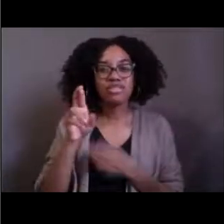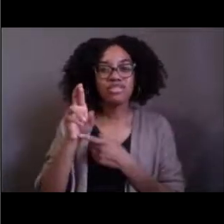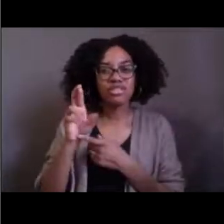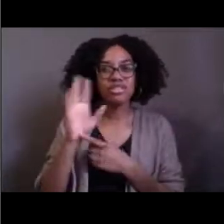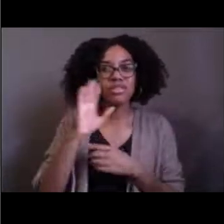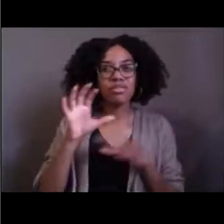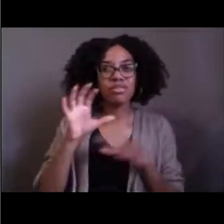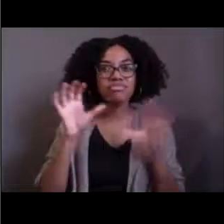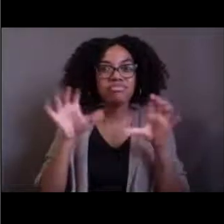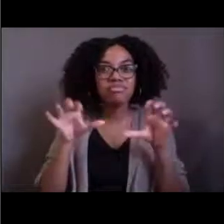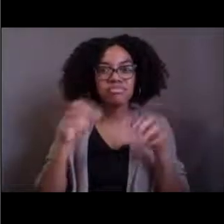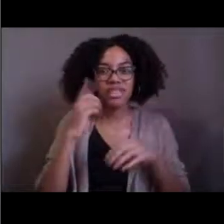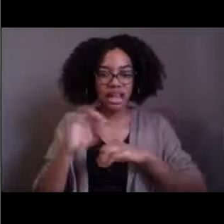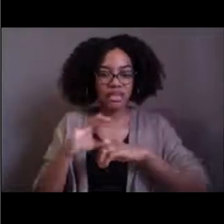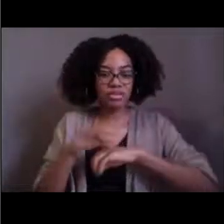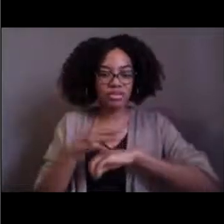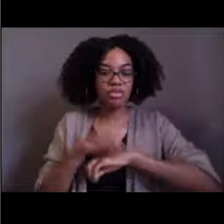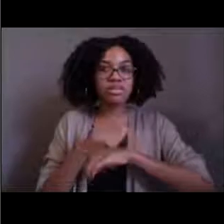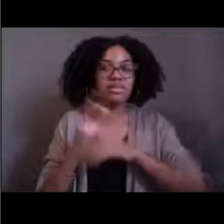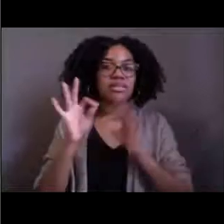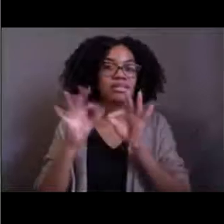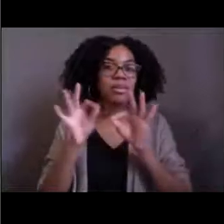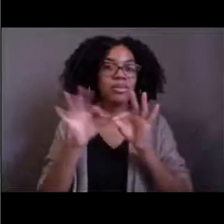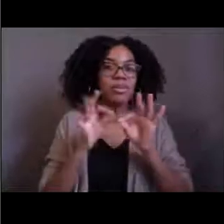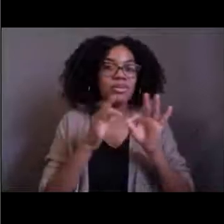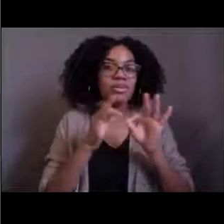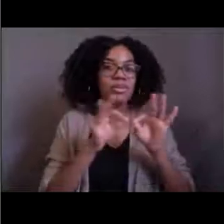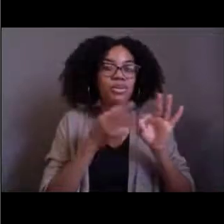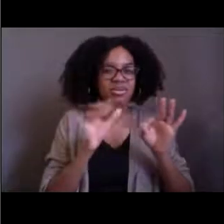and so they have, they're really quite sweet